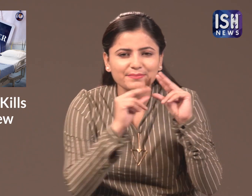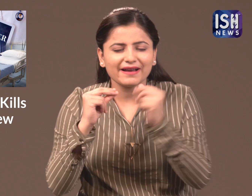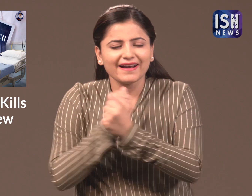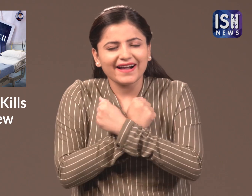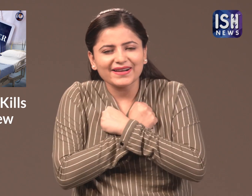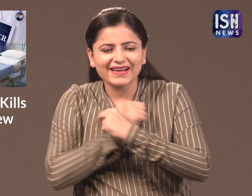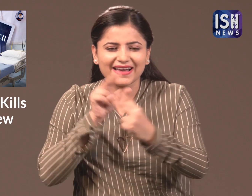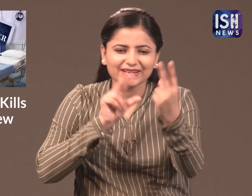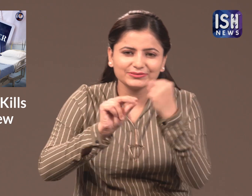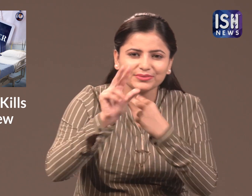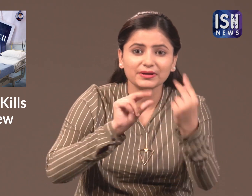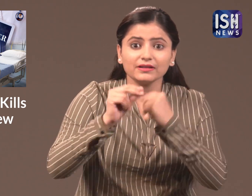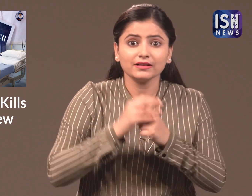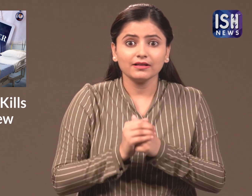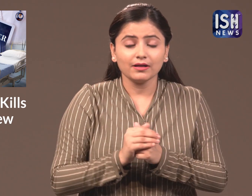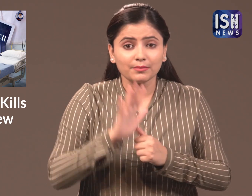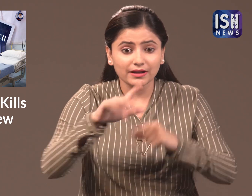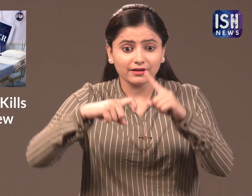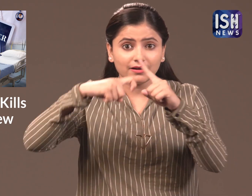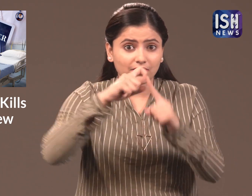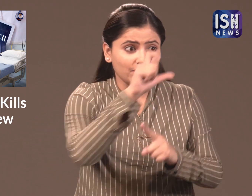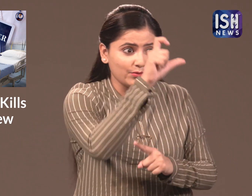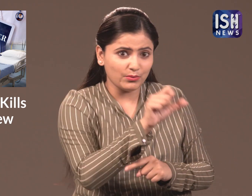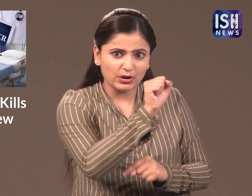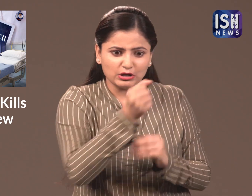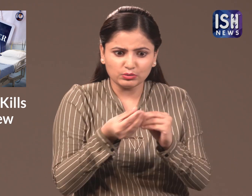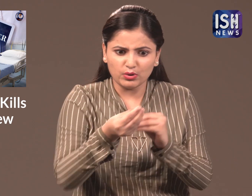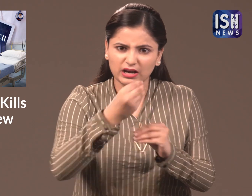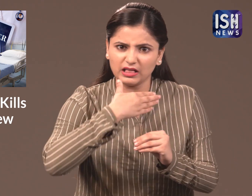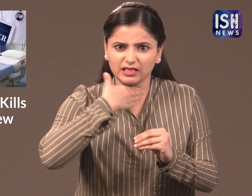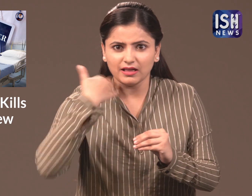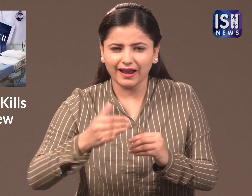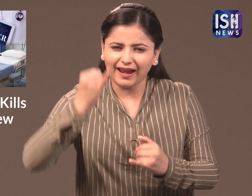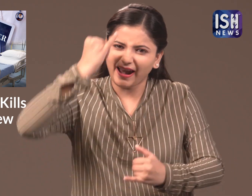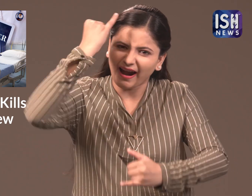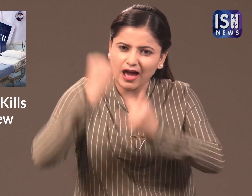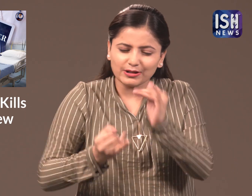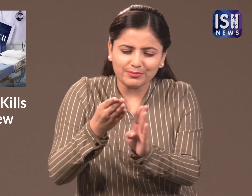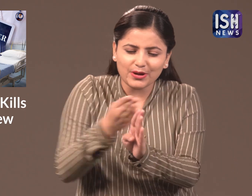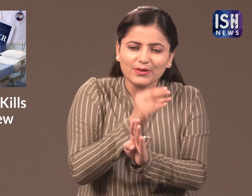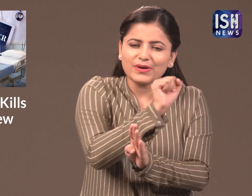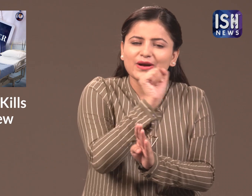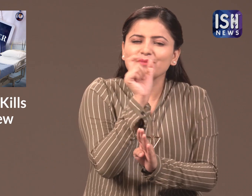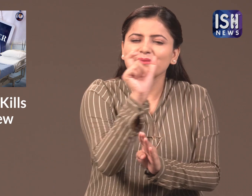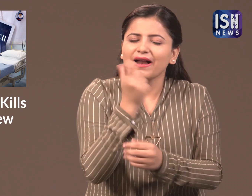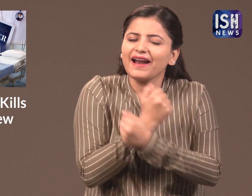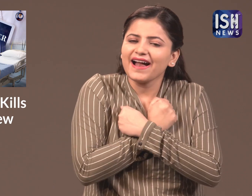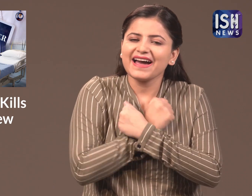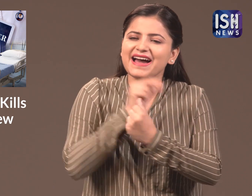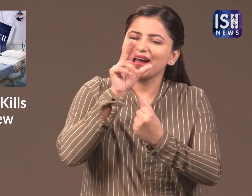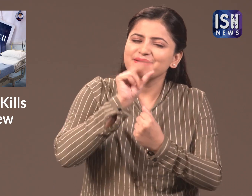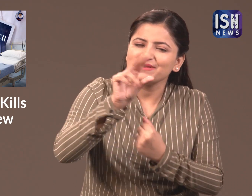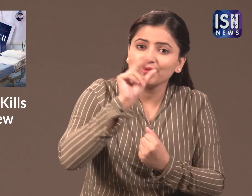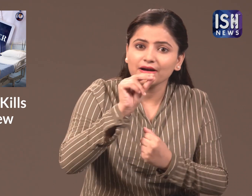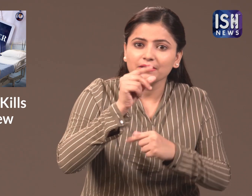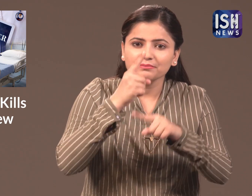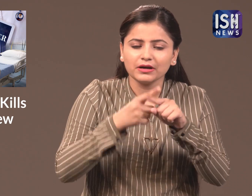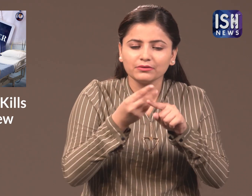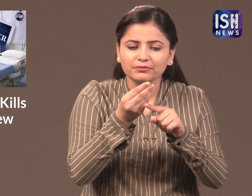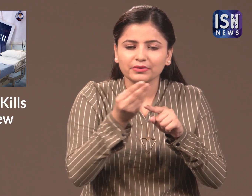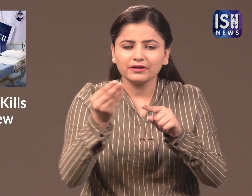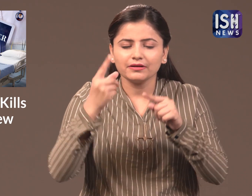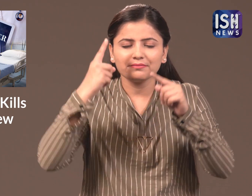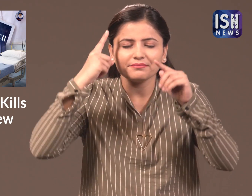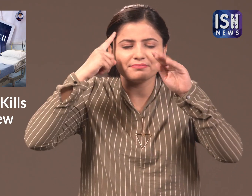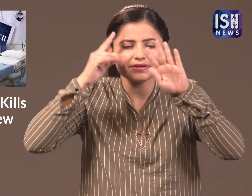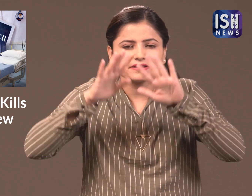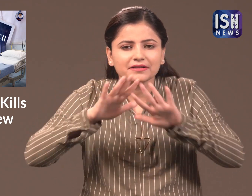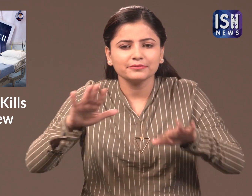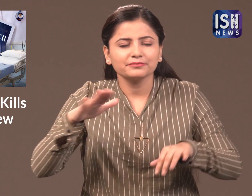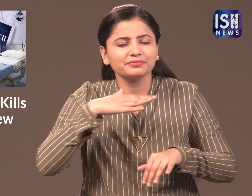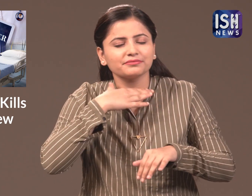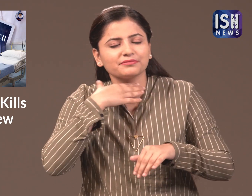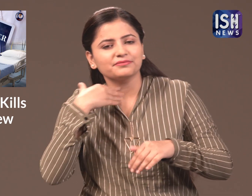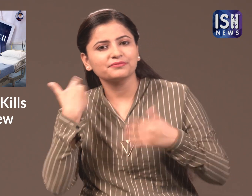everyone before she died she spoke her final words to her loved ones and